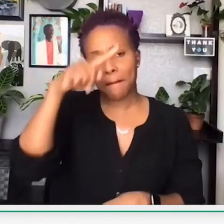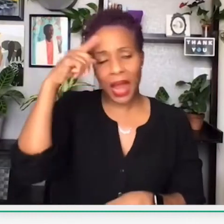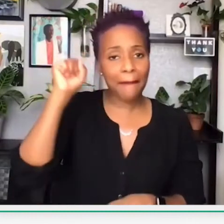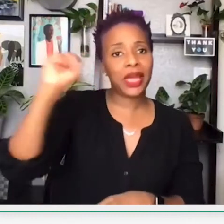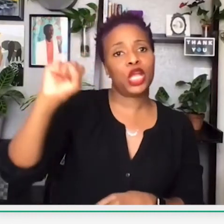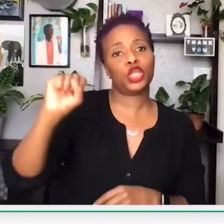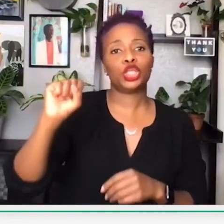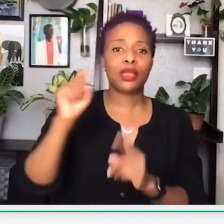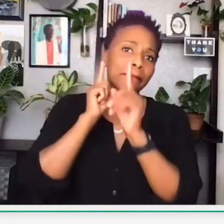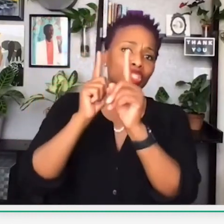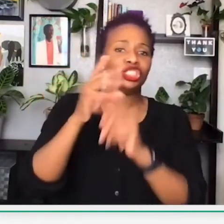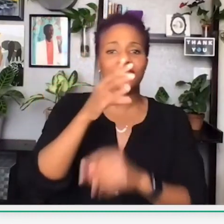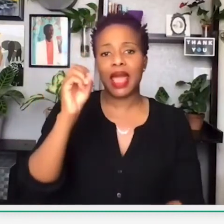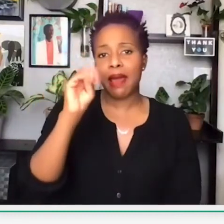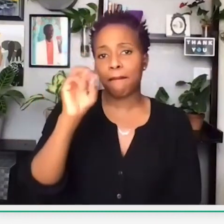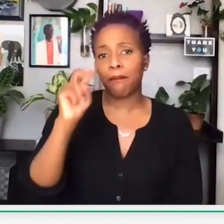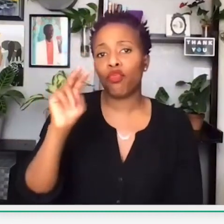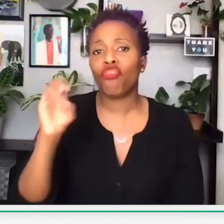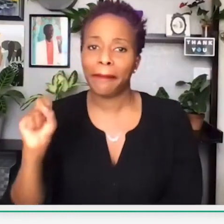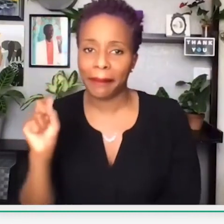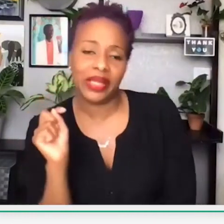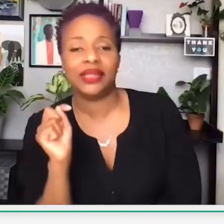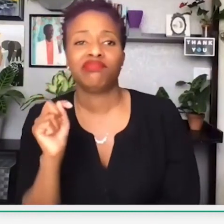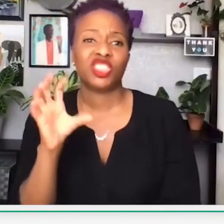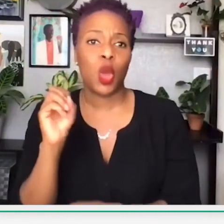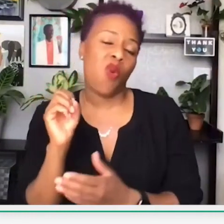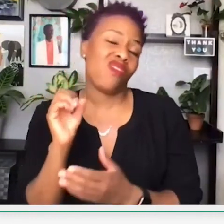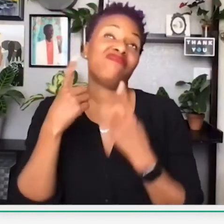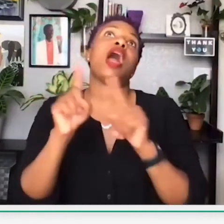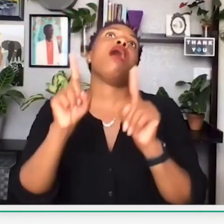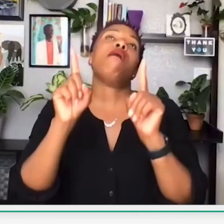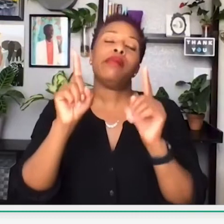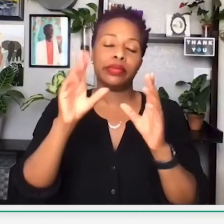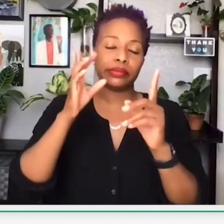And many were brought in as spies, to investigate the Black Panthers organization.